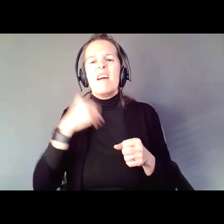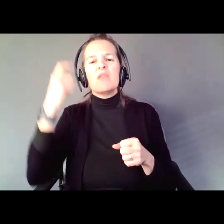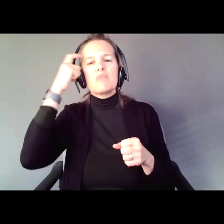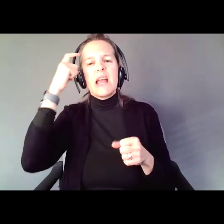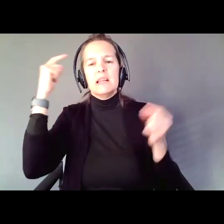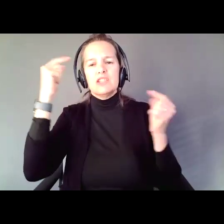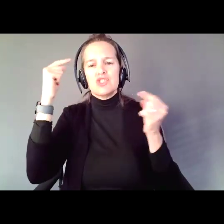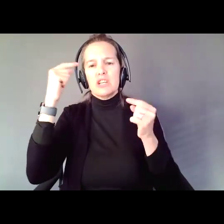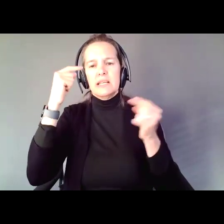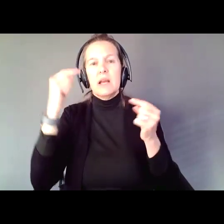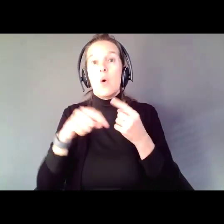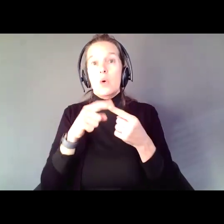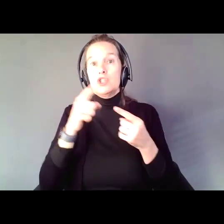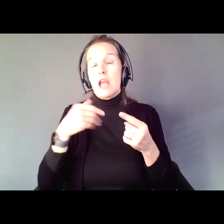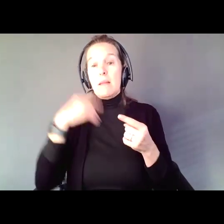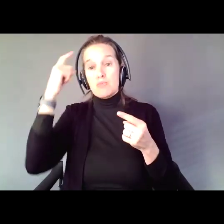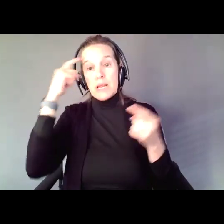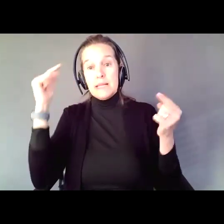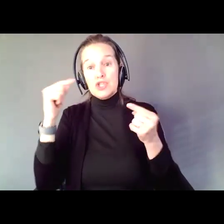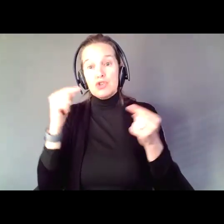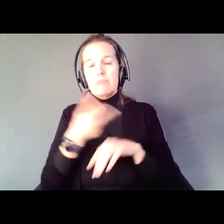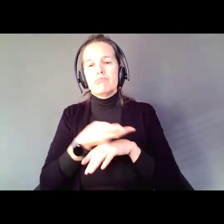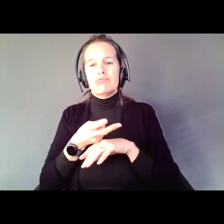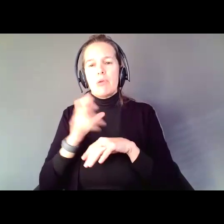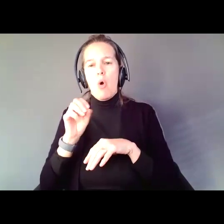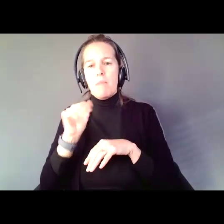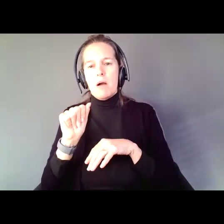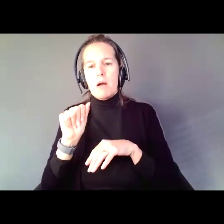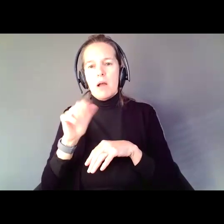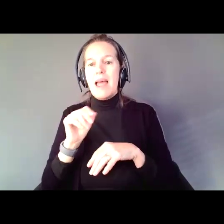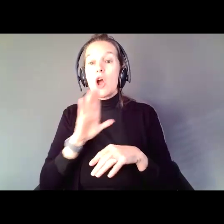When Tanya had her brain injury she went into a coma, and her mother did the right thing. Her mother